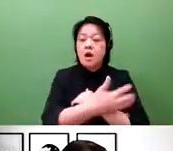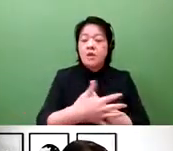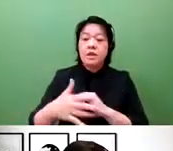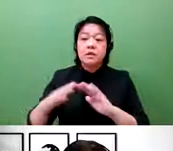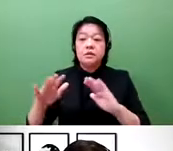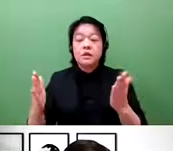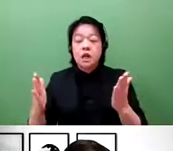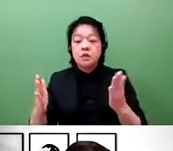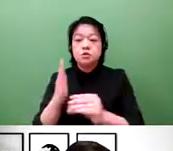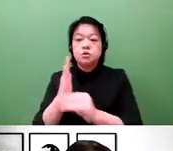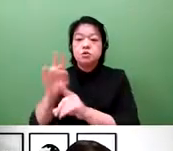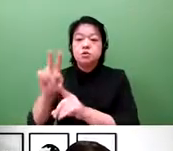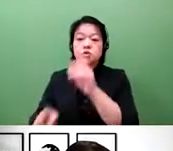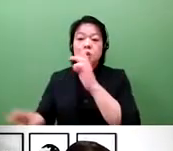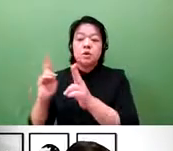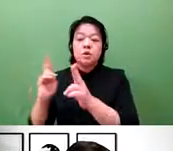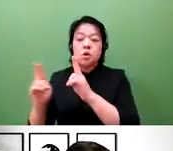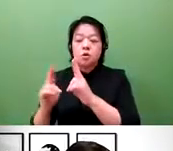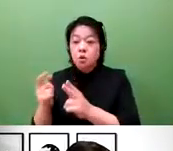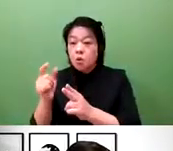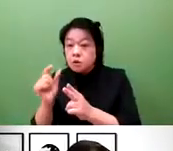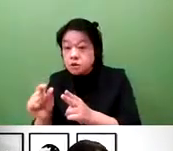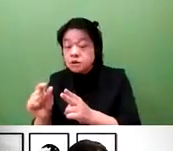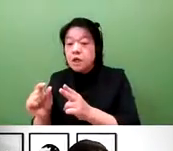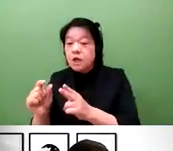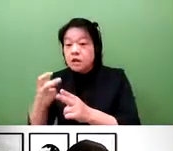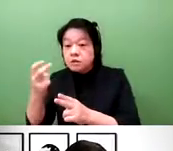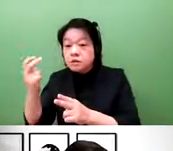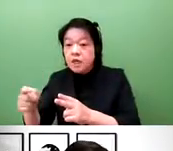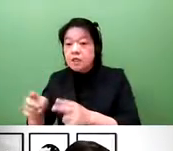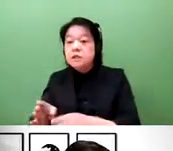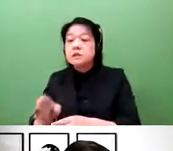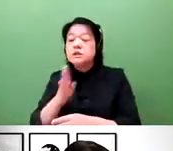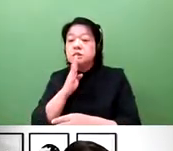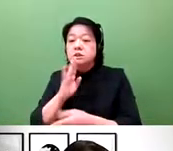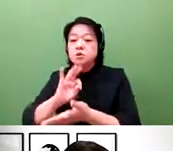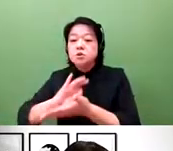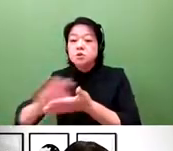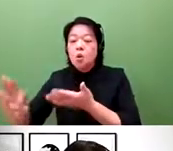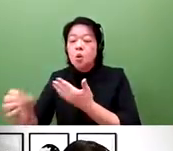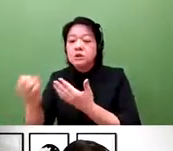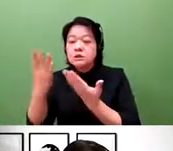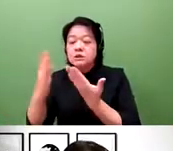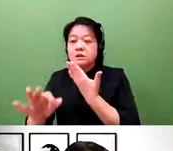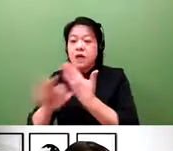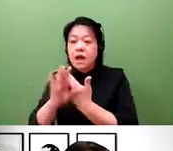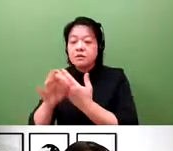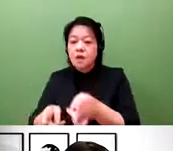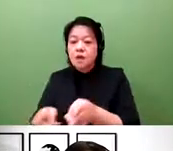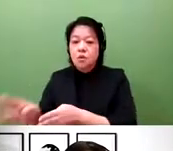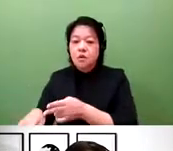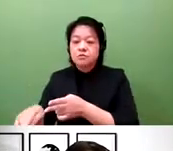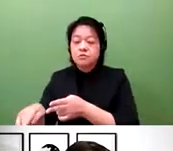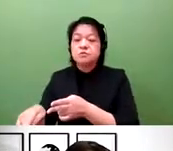And unlike the United States, in Japan, there's a utility model system for small and medium-sized enterprises.